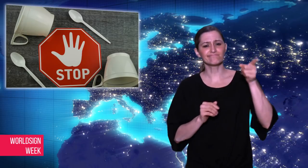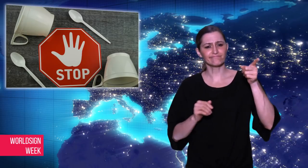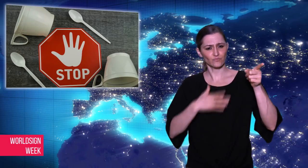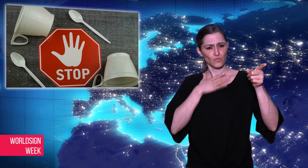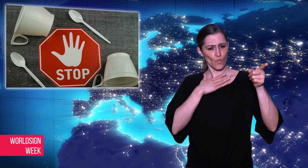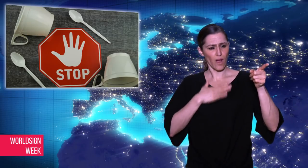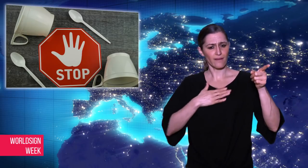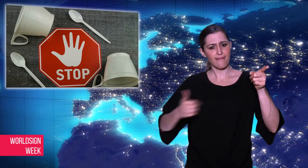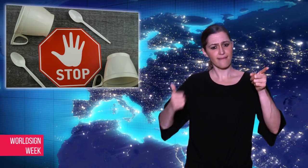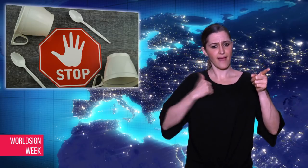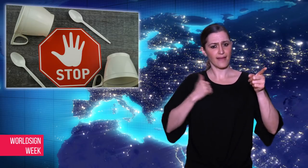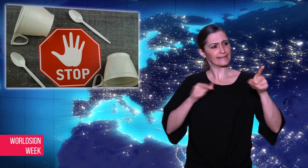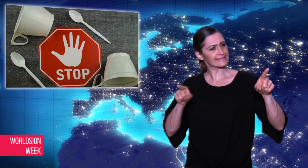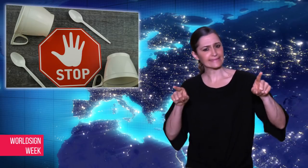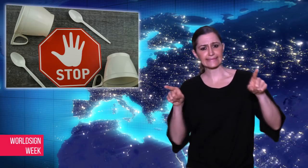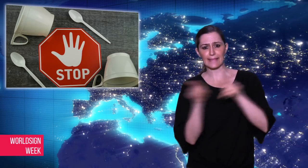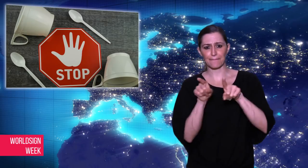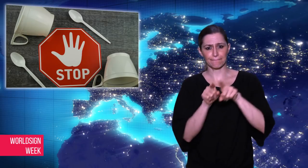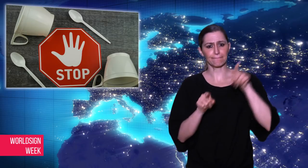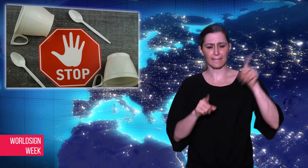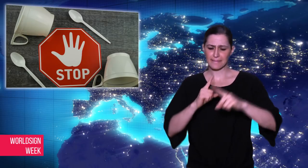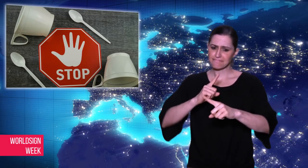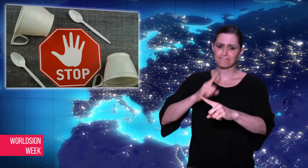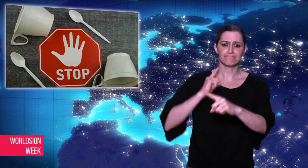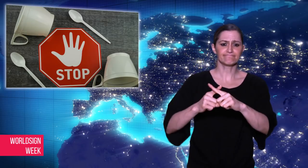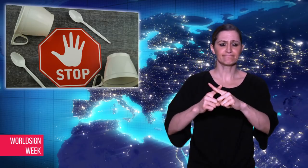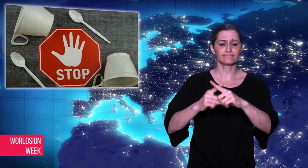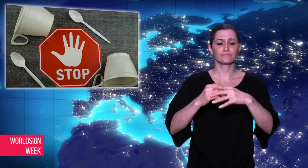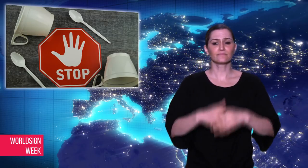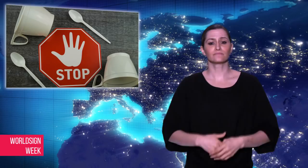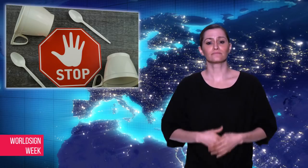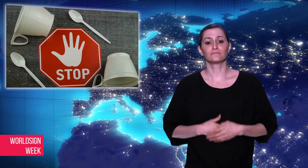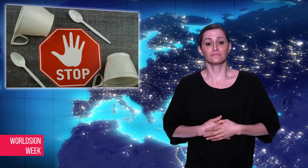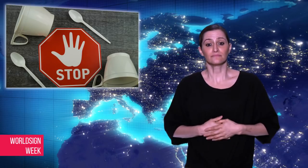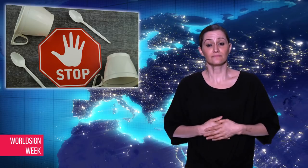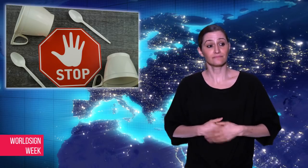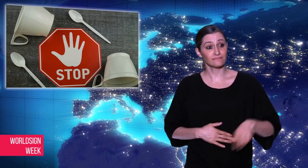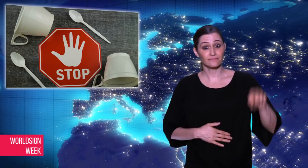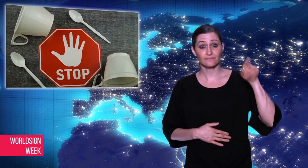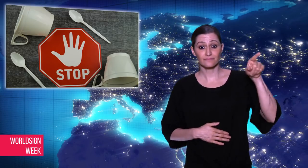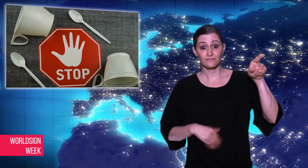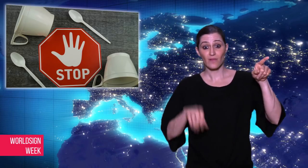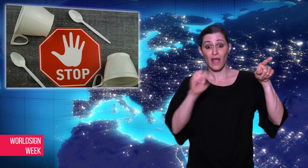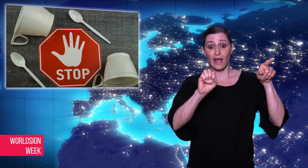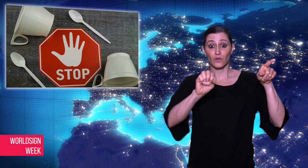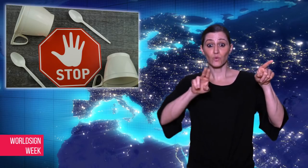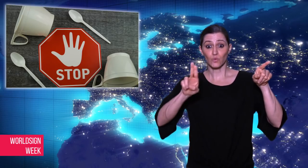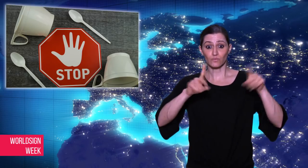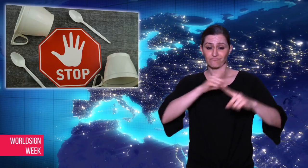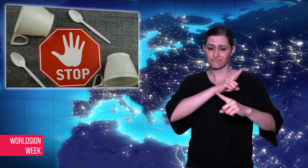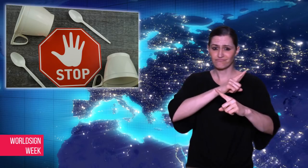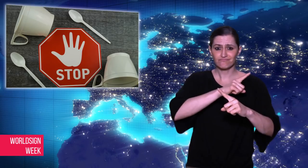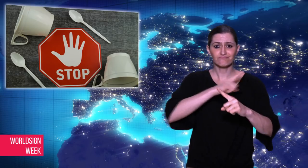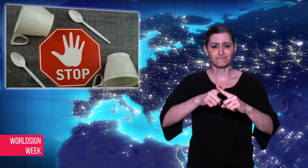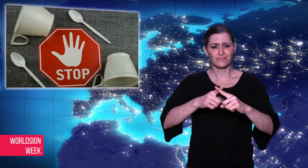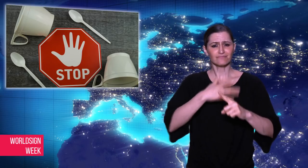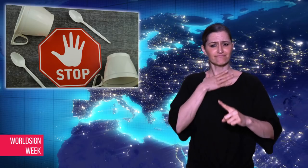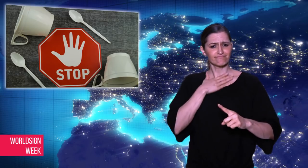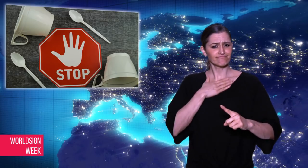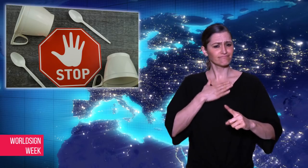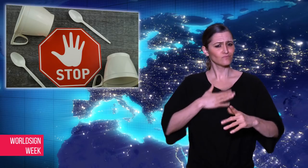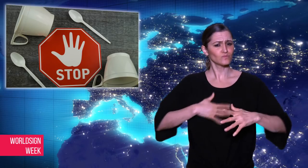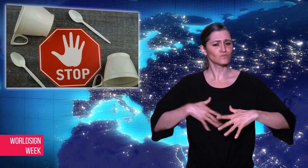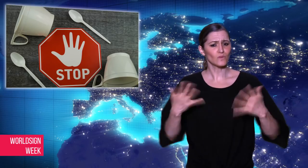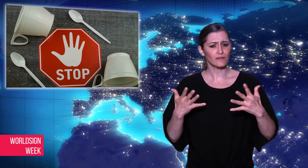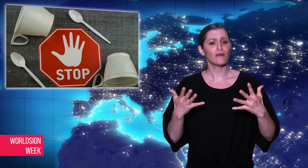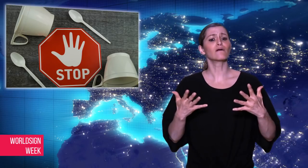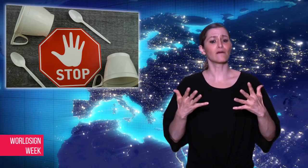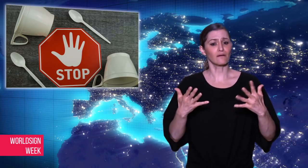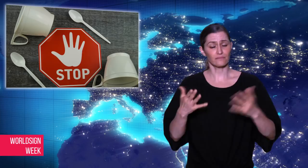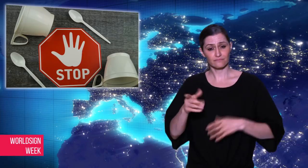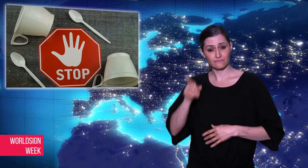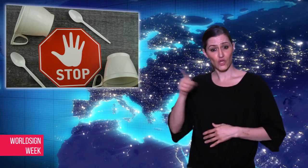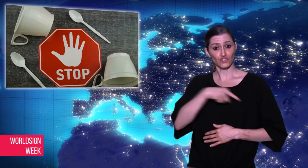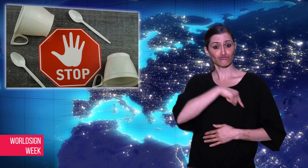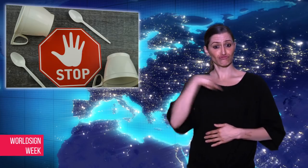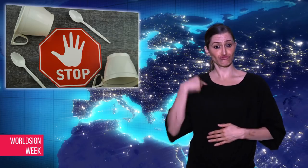last March that will take effect in 2021.